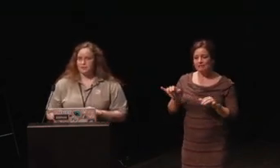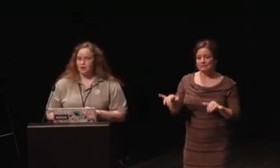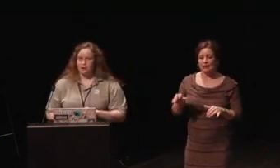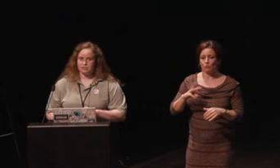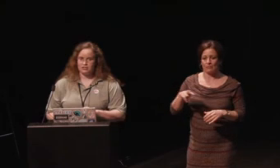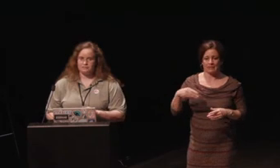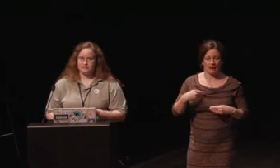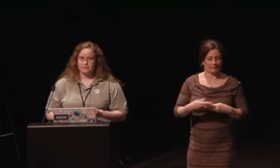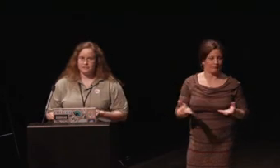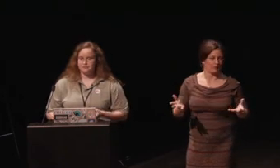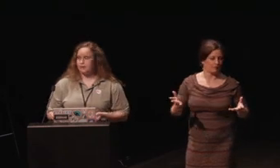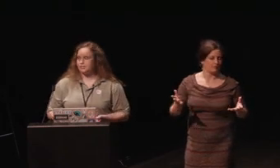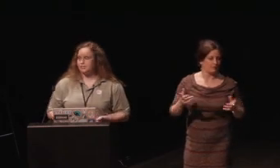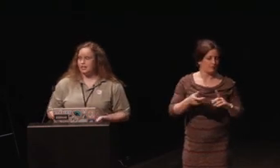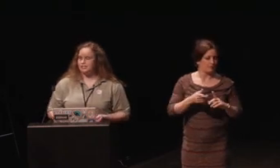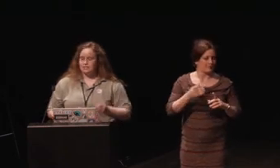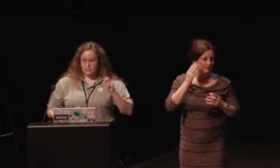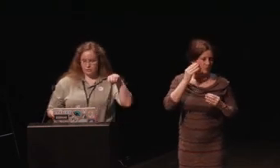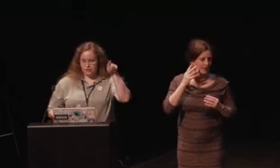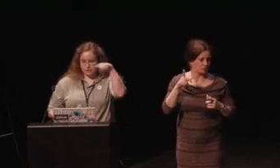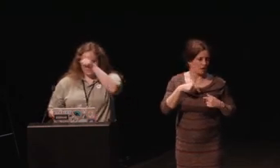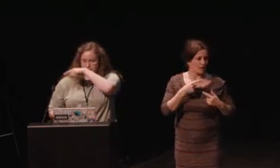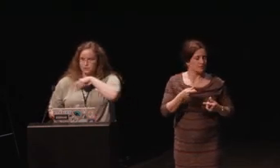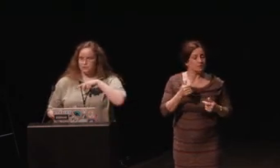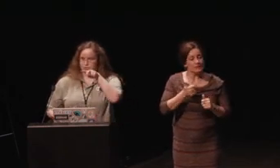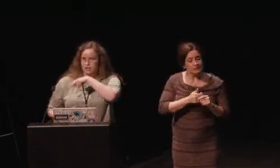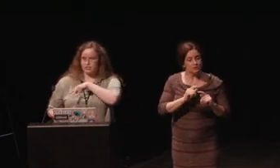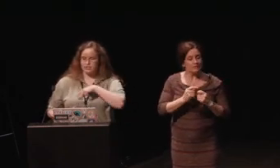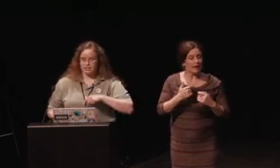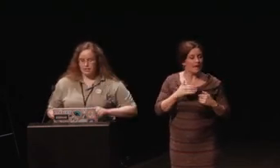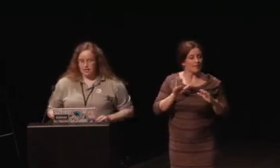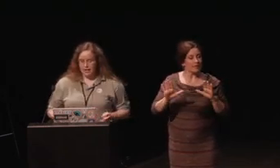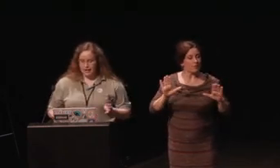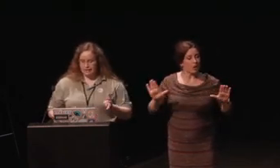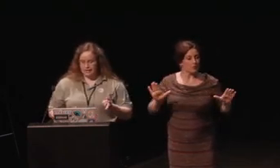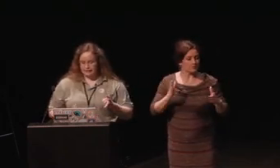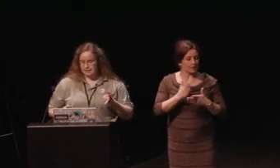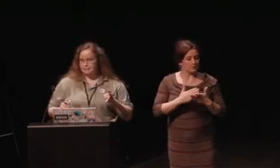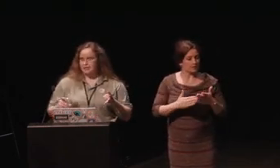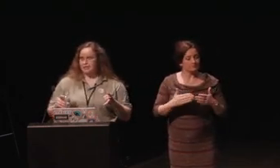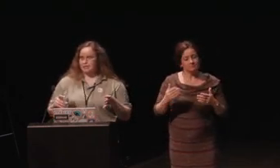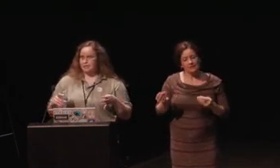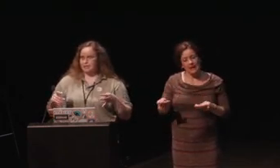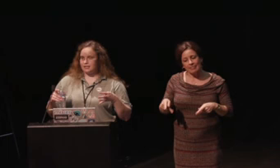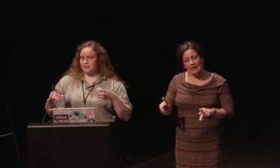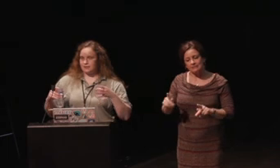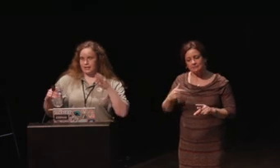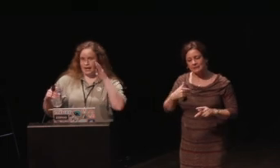giving all of the information on. So each team has their own section and it lets me give like,